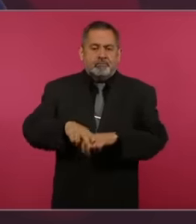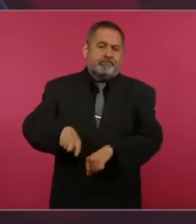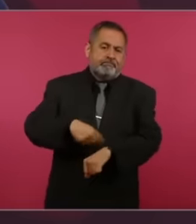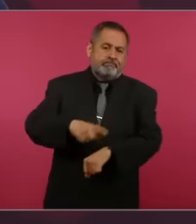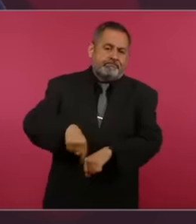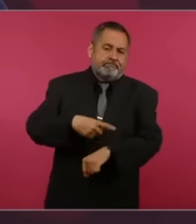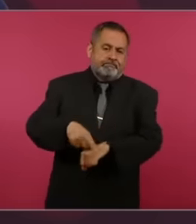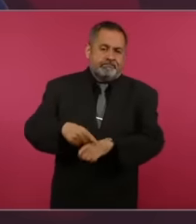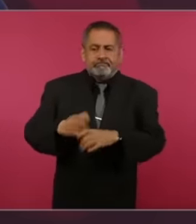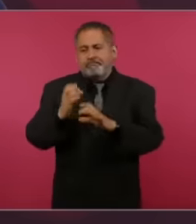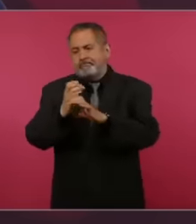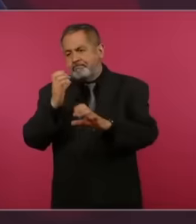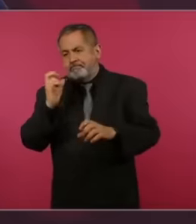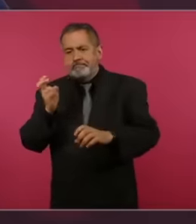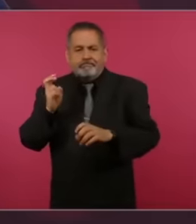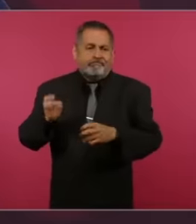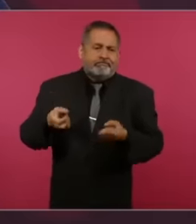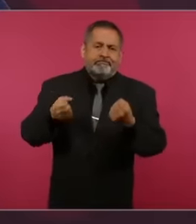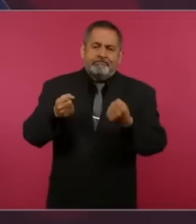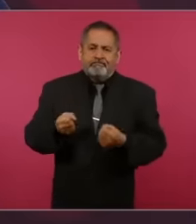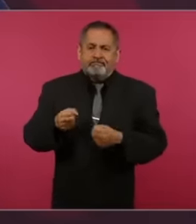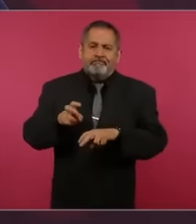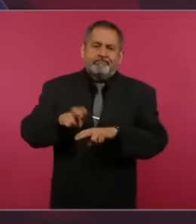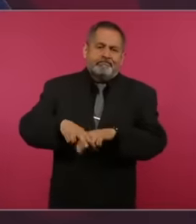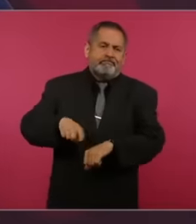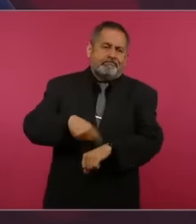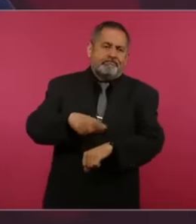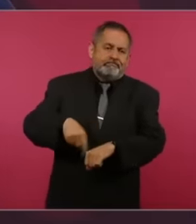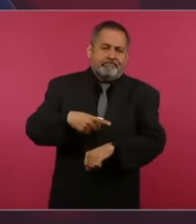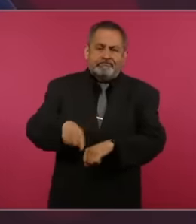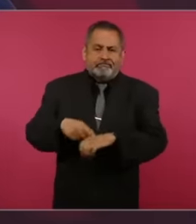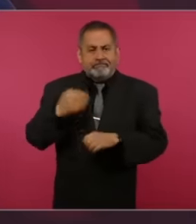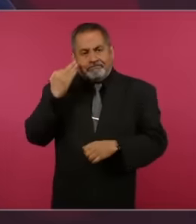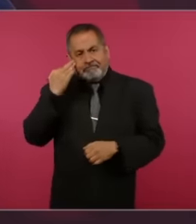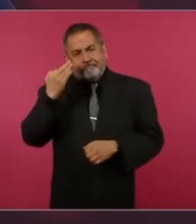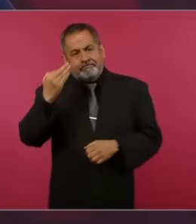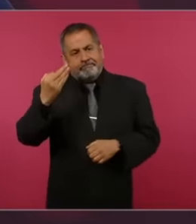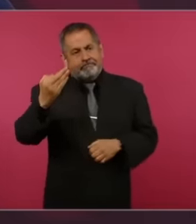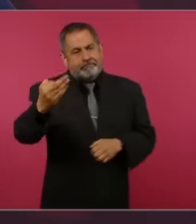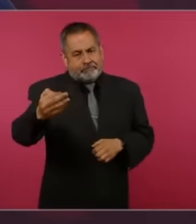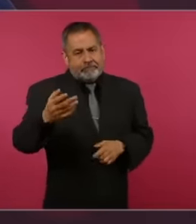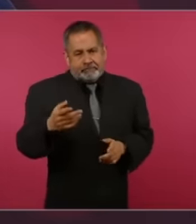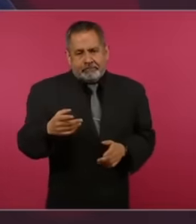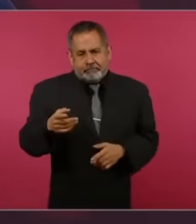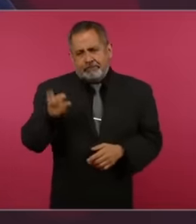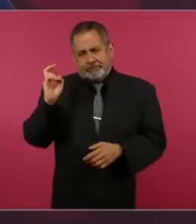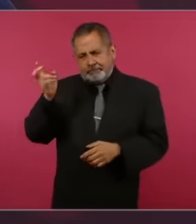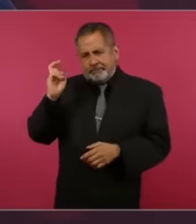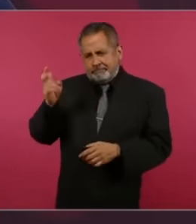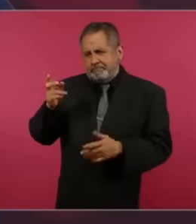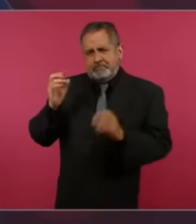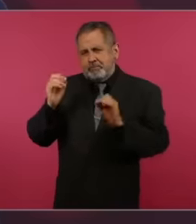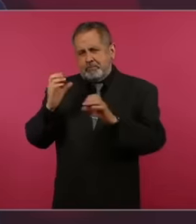even in the public transportation of passengers and Ah goes the